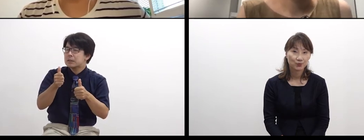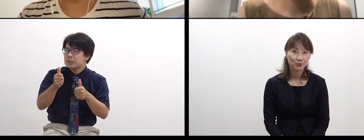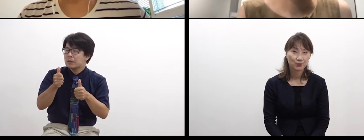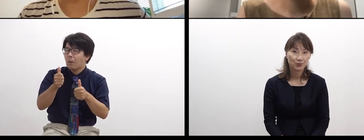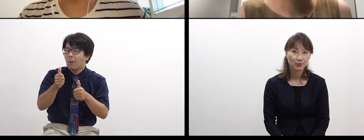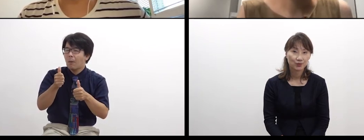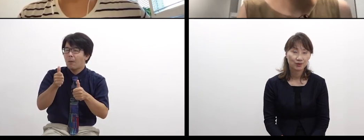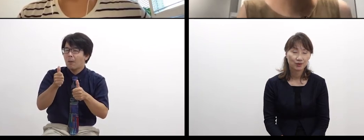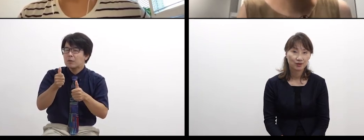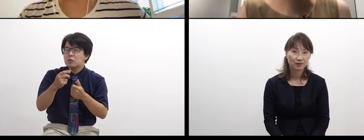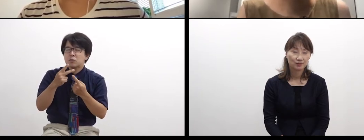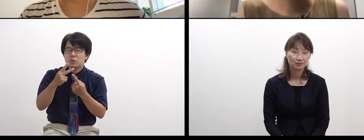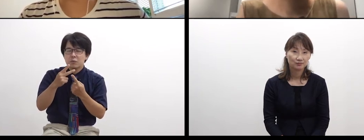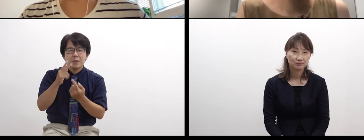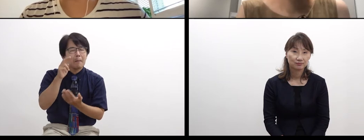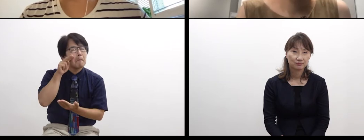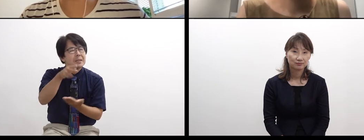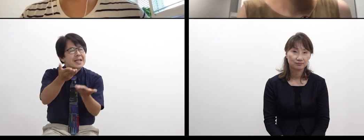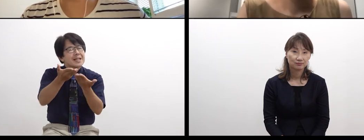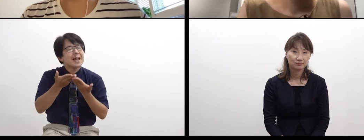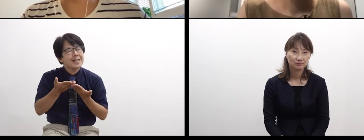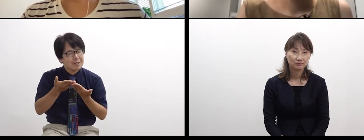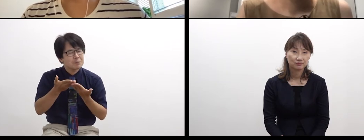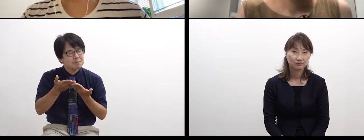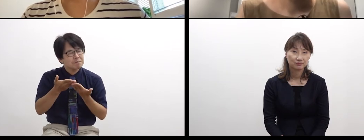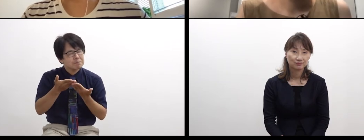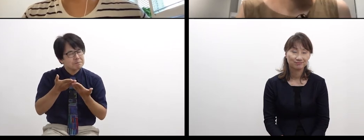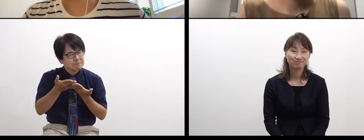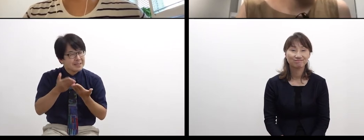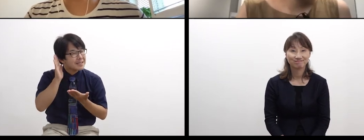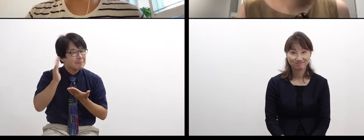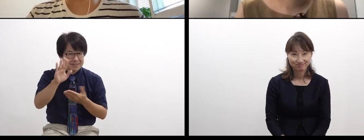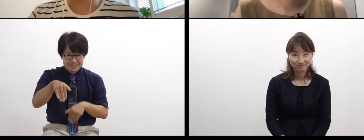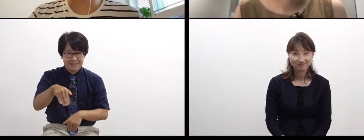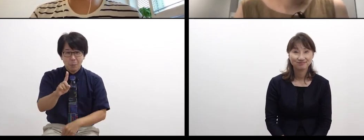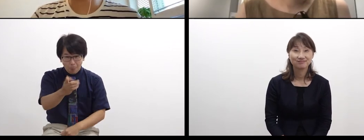via our website. WADA: Well,